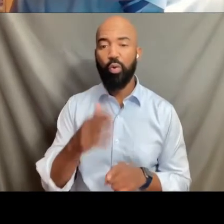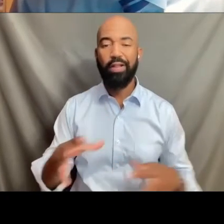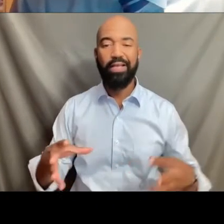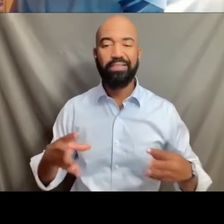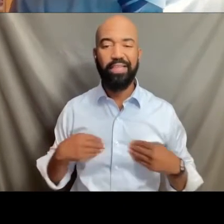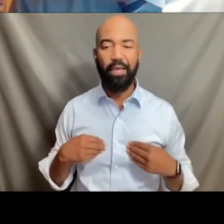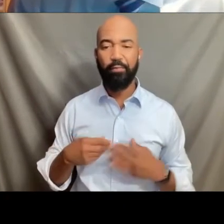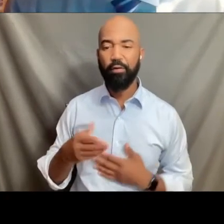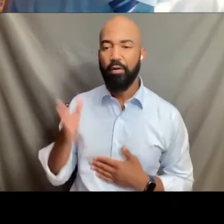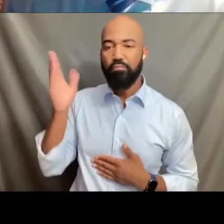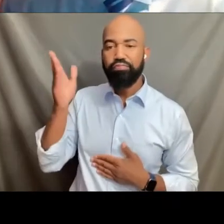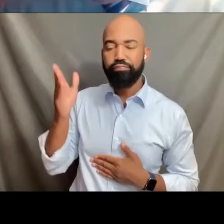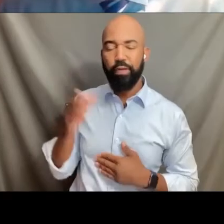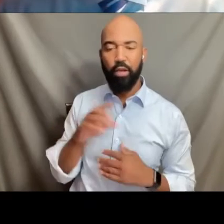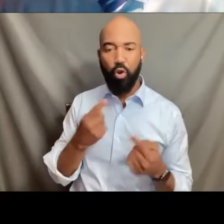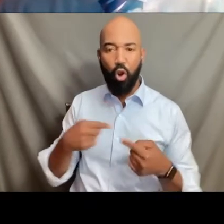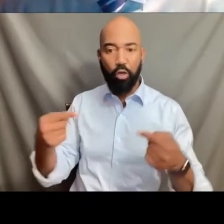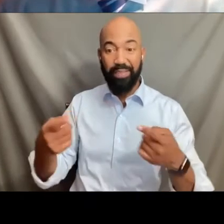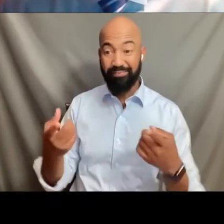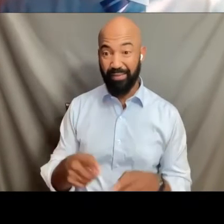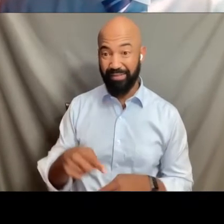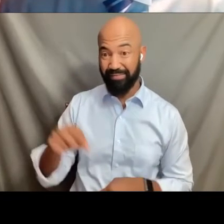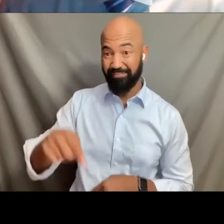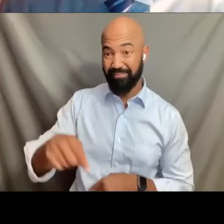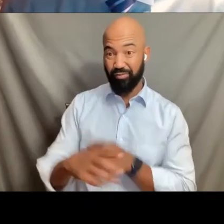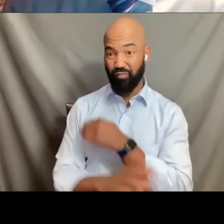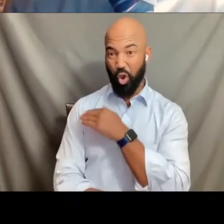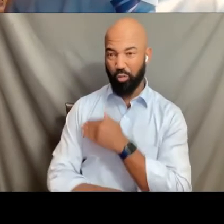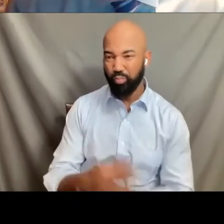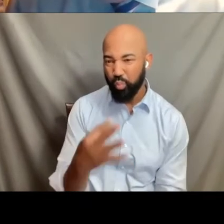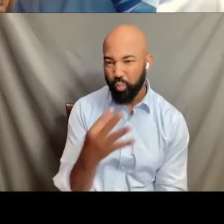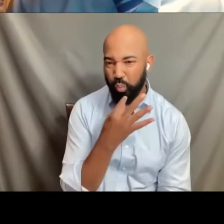this coming term, probably this fall, probably in a matter of weeks, if not months.